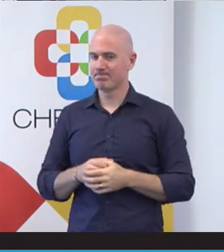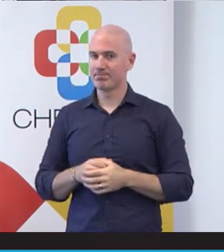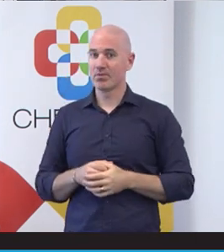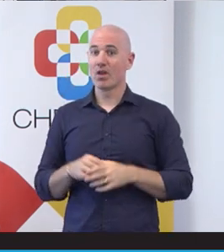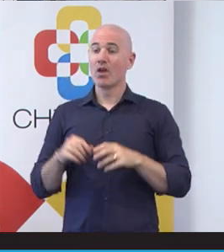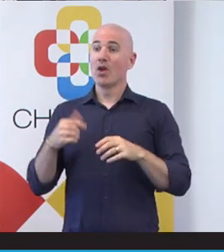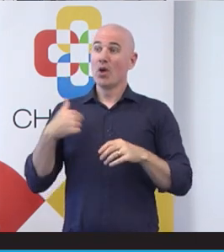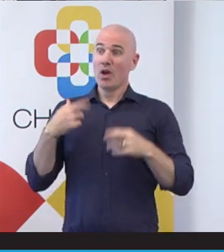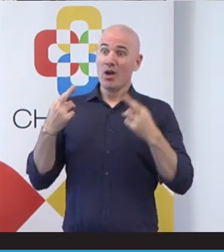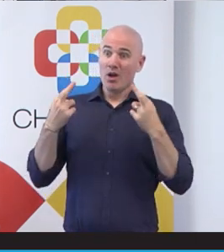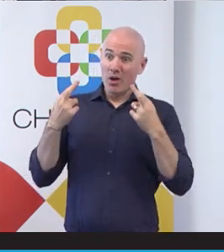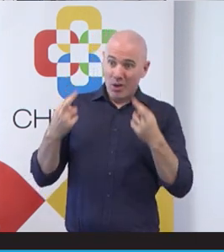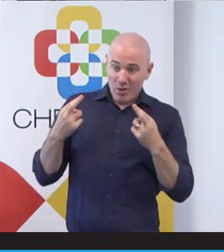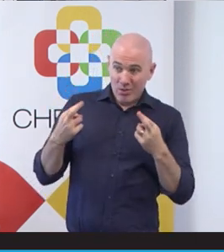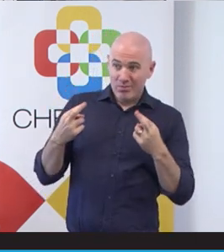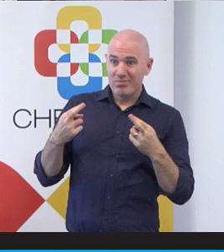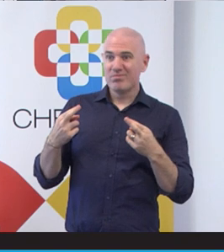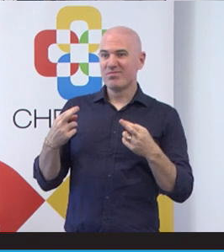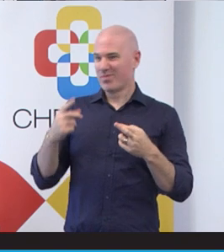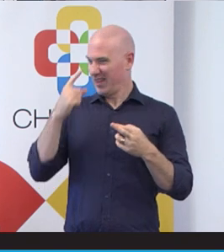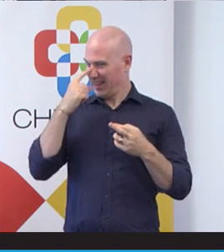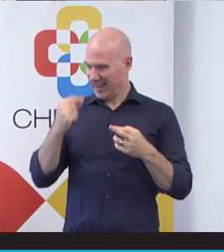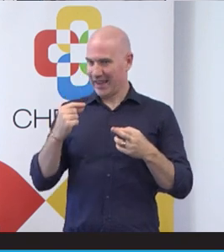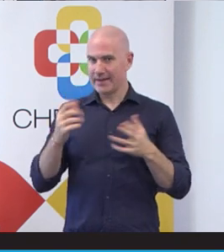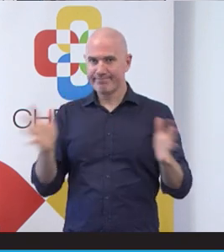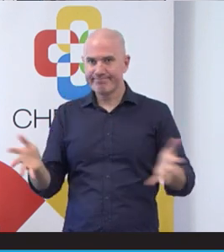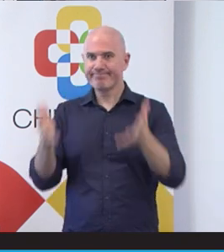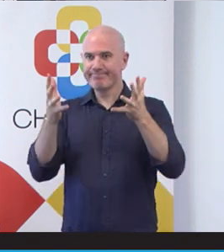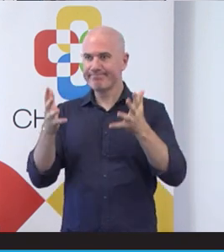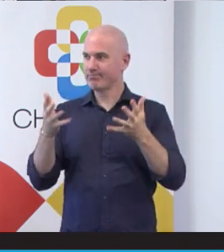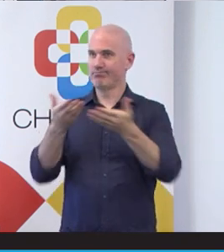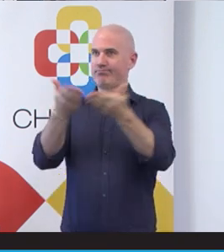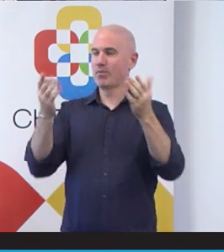we hope to just build overall general disability awareness or at least start